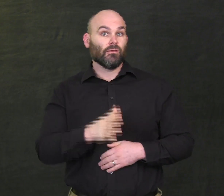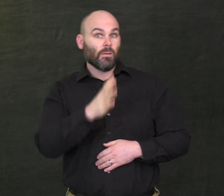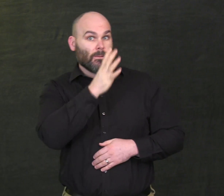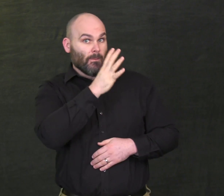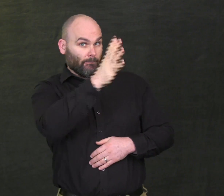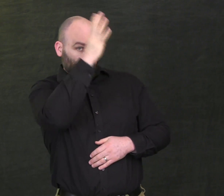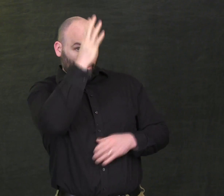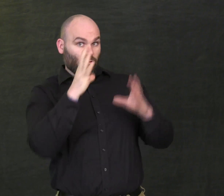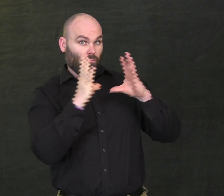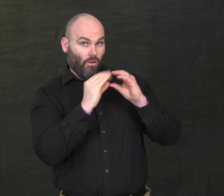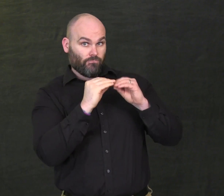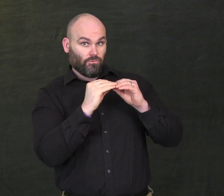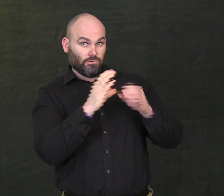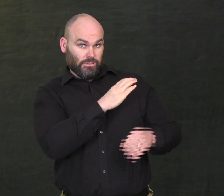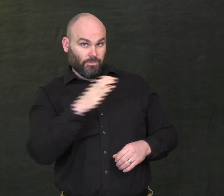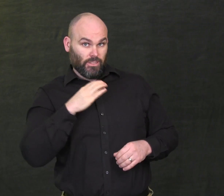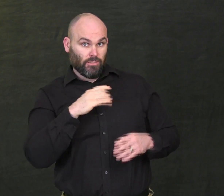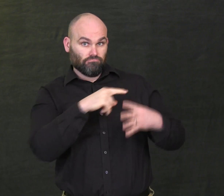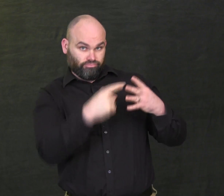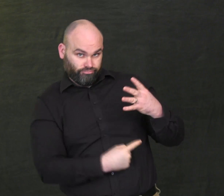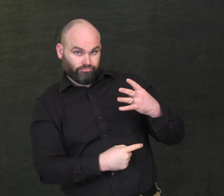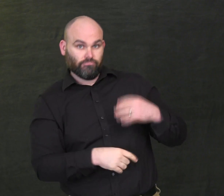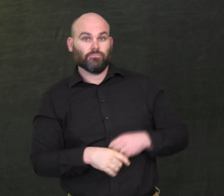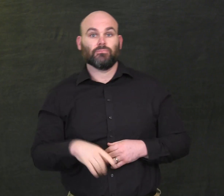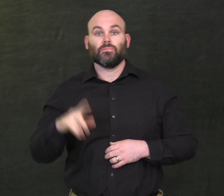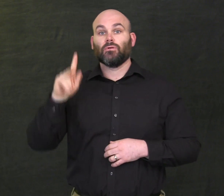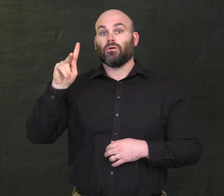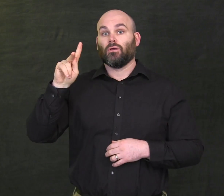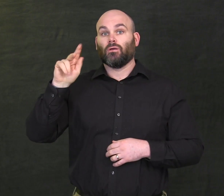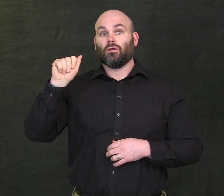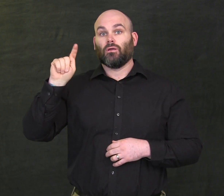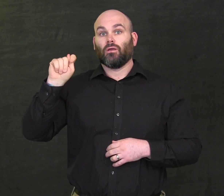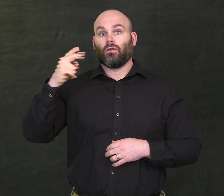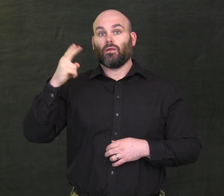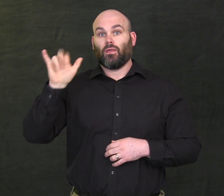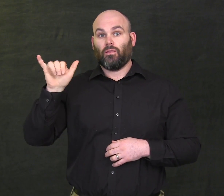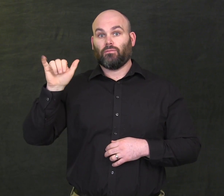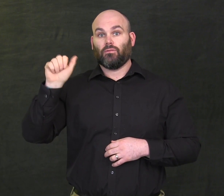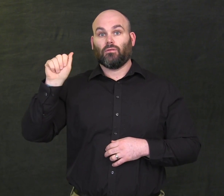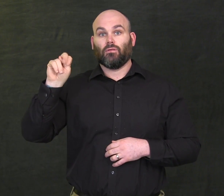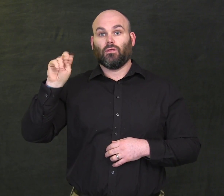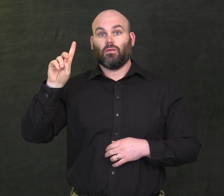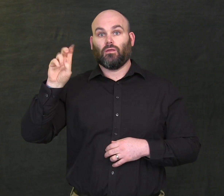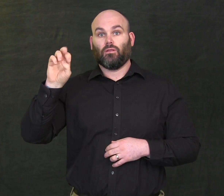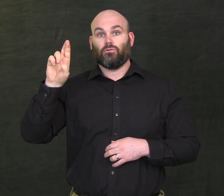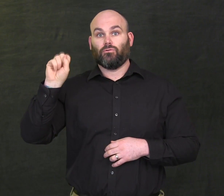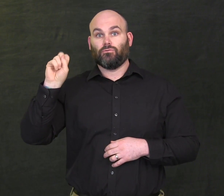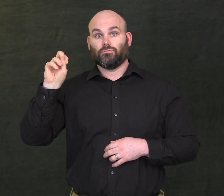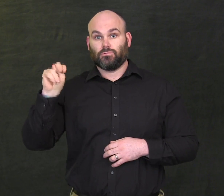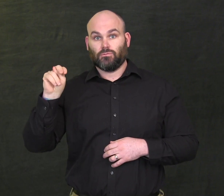The Parent Conference Committee includes: Kathy Anderson,